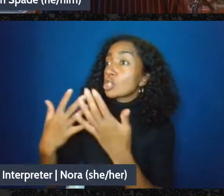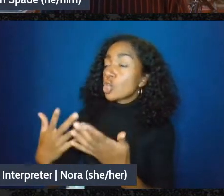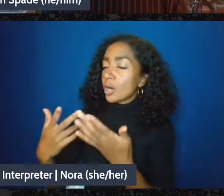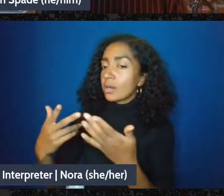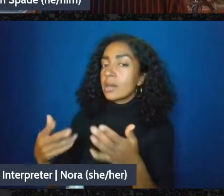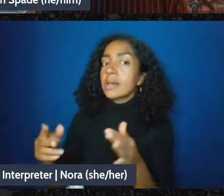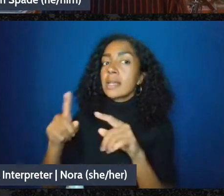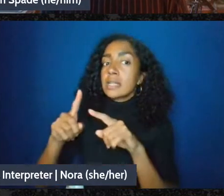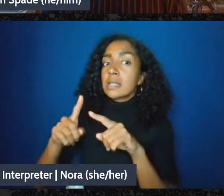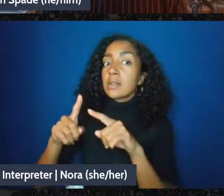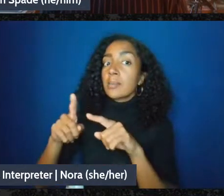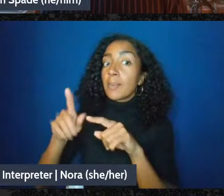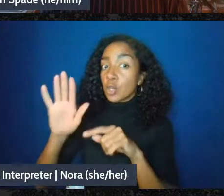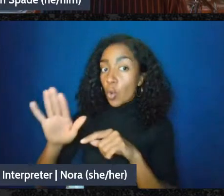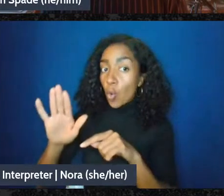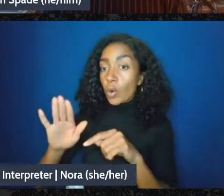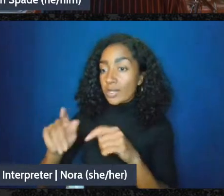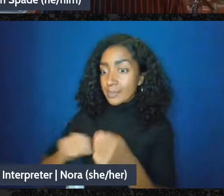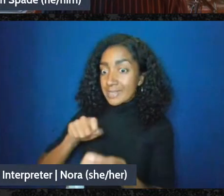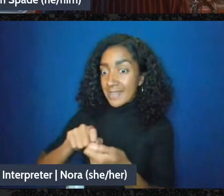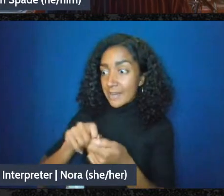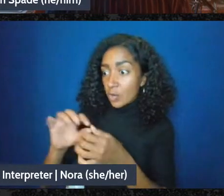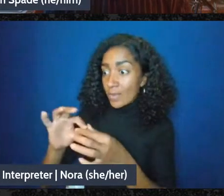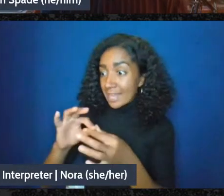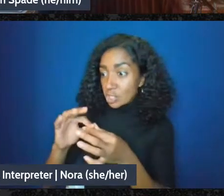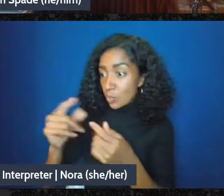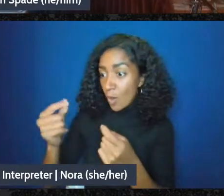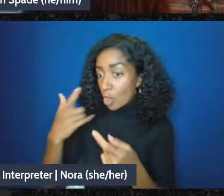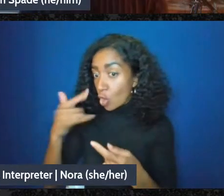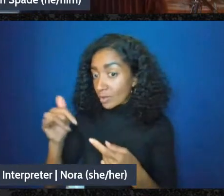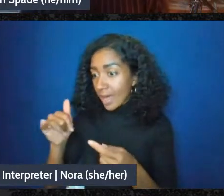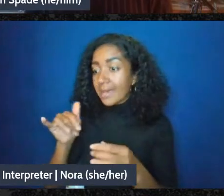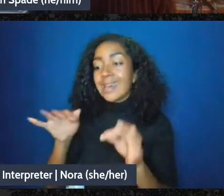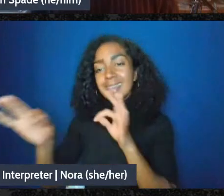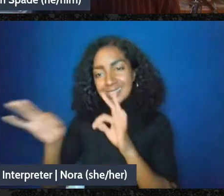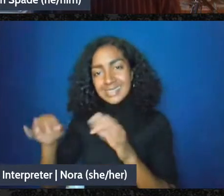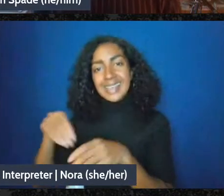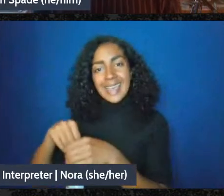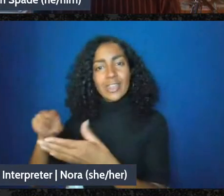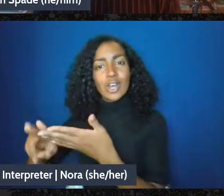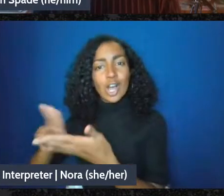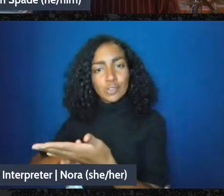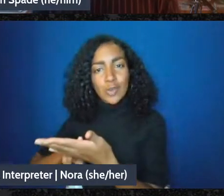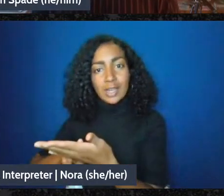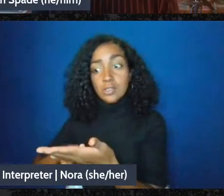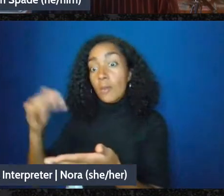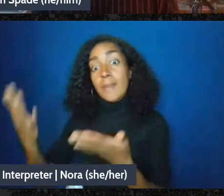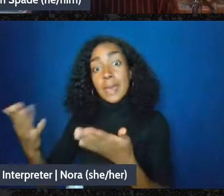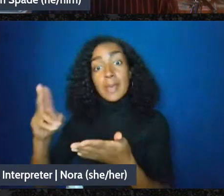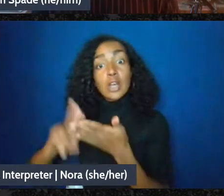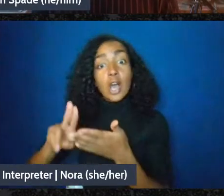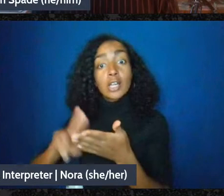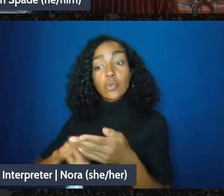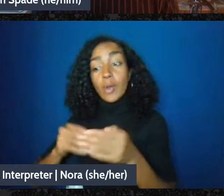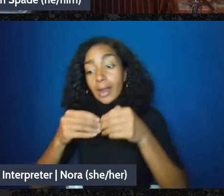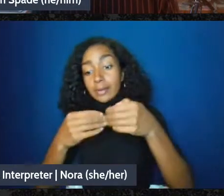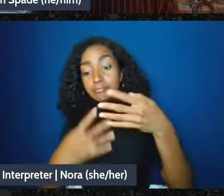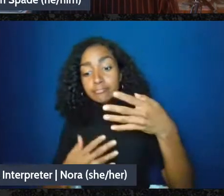to be defined in that contract so it's possible that in that contract that that might have been,